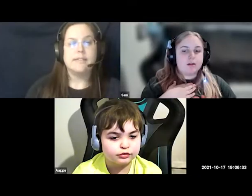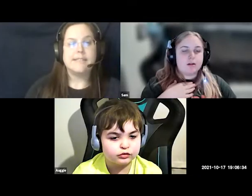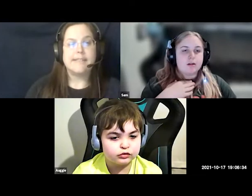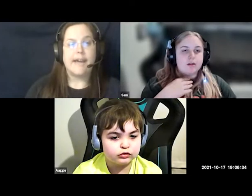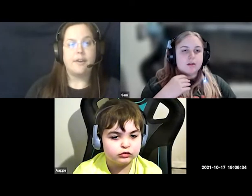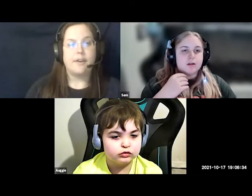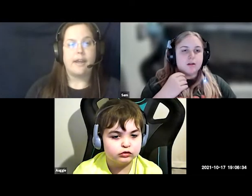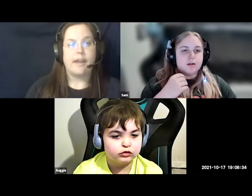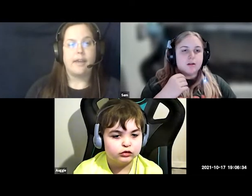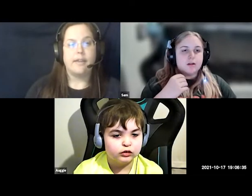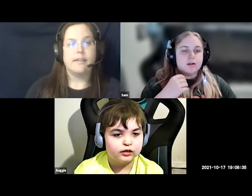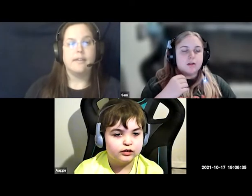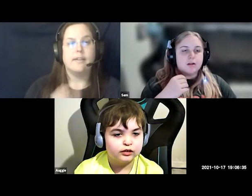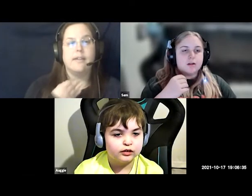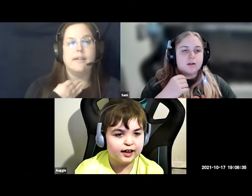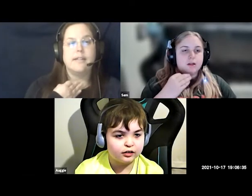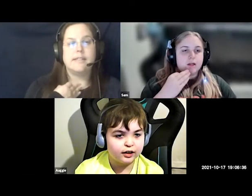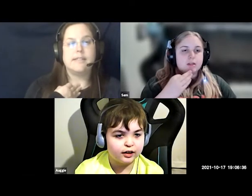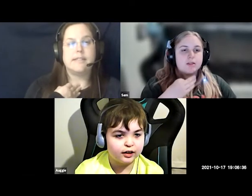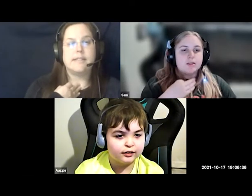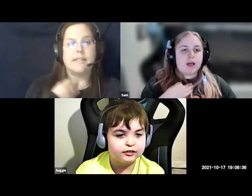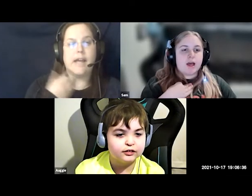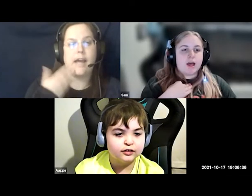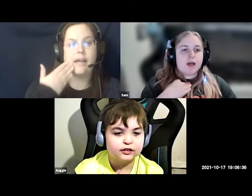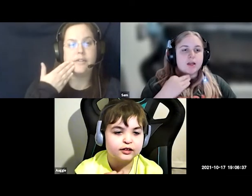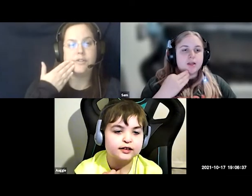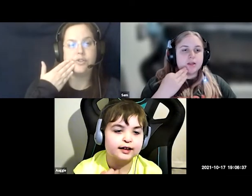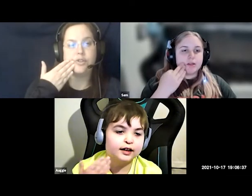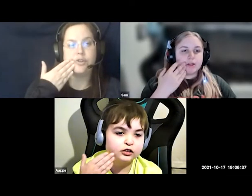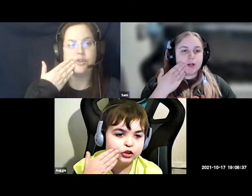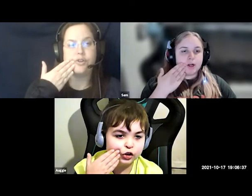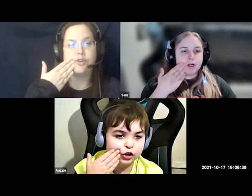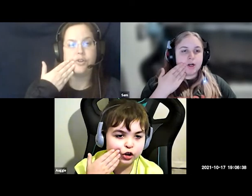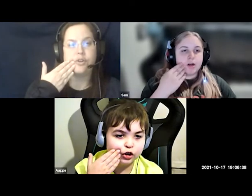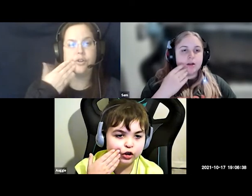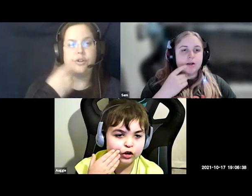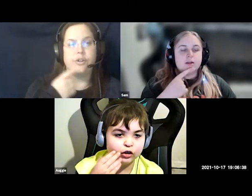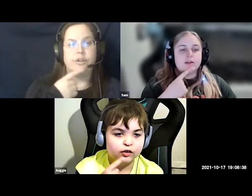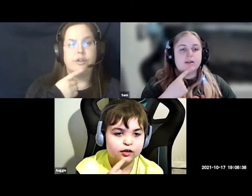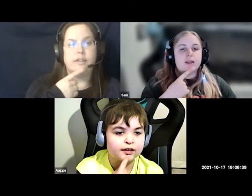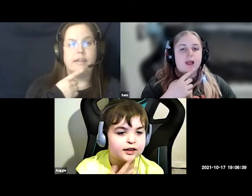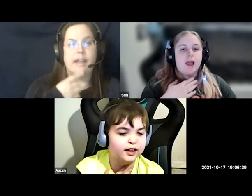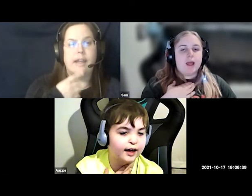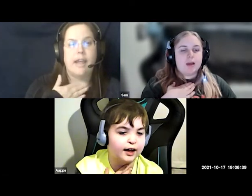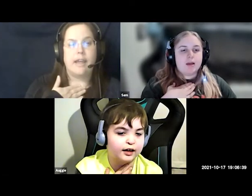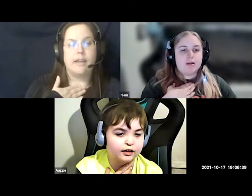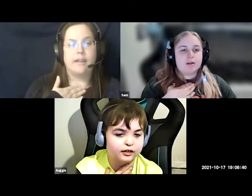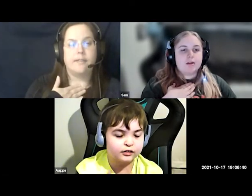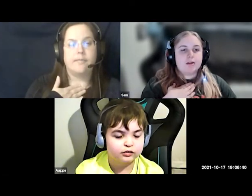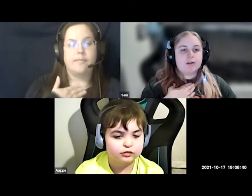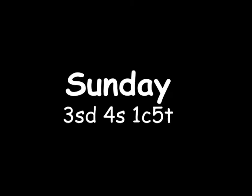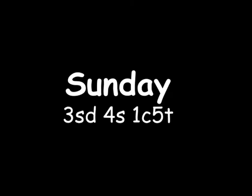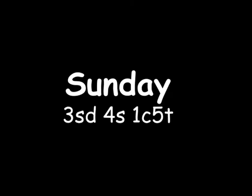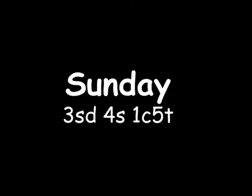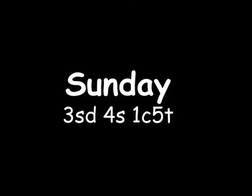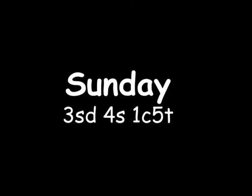Saturday Saturday